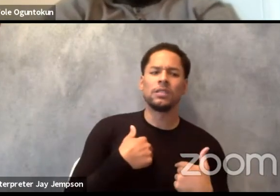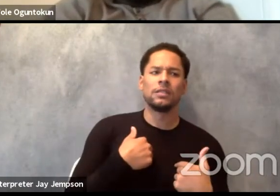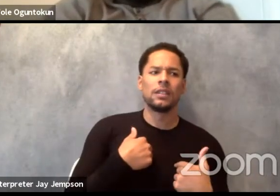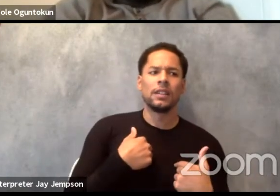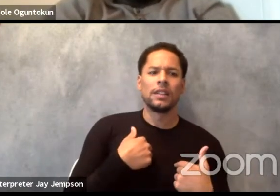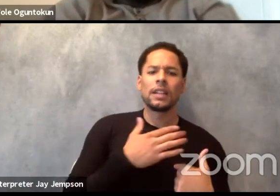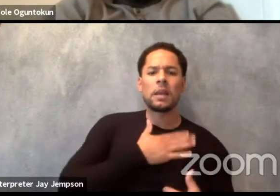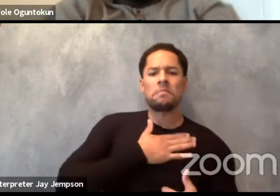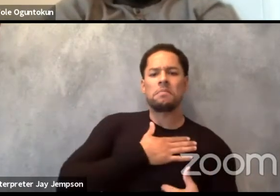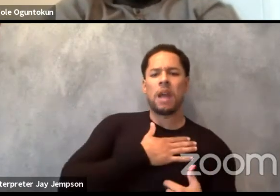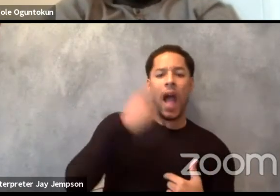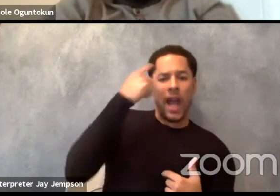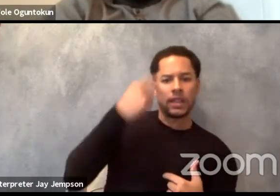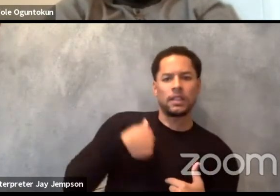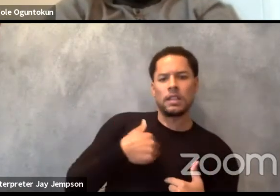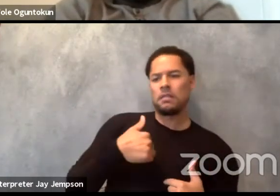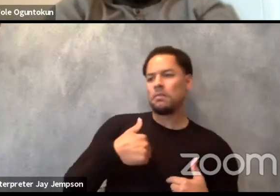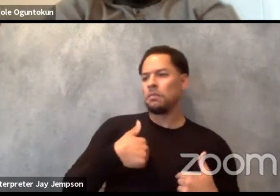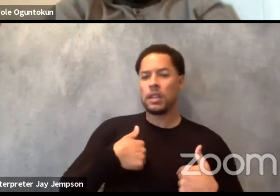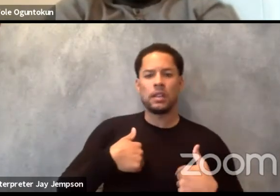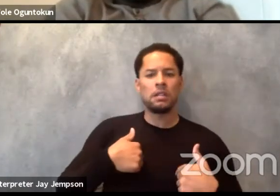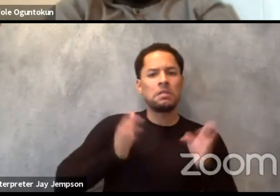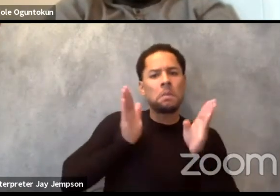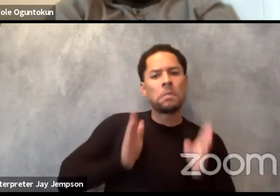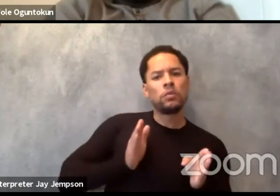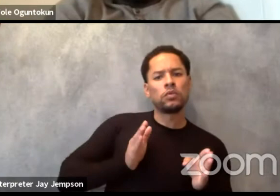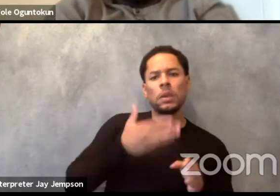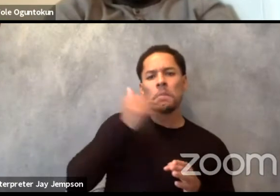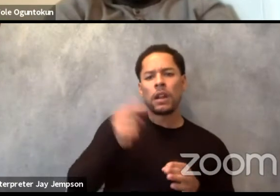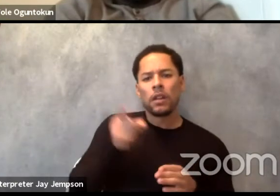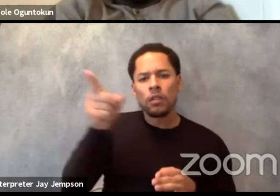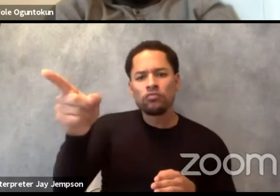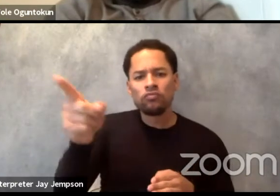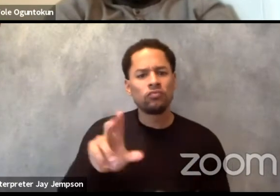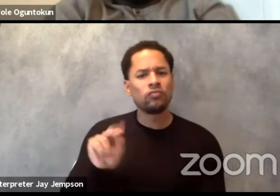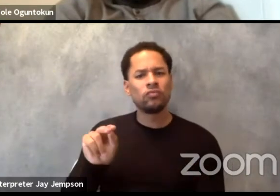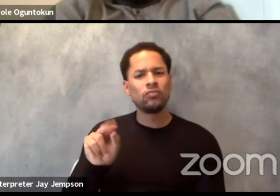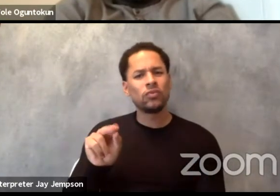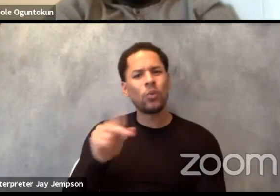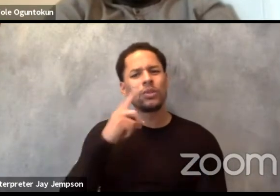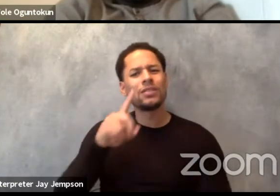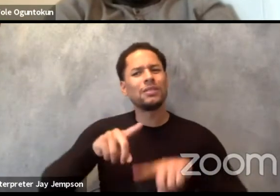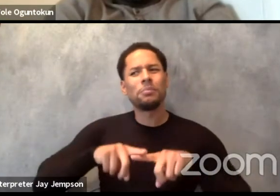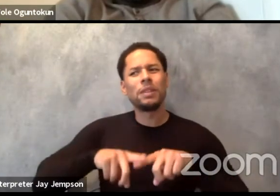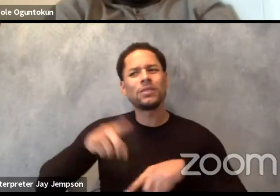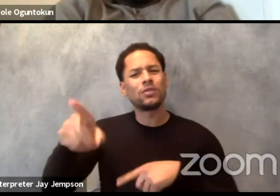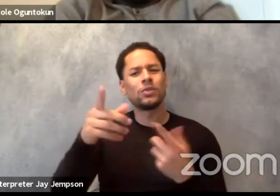Like Wole was saying, you study theater in Africa, you study your theater and you study theater of the other.